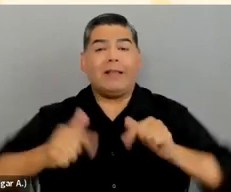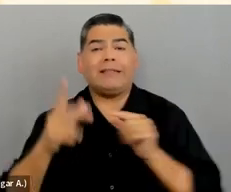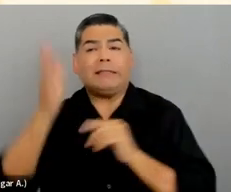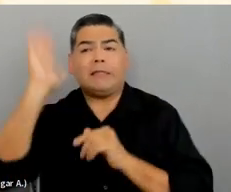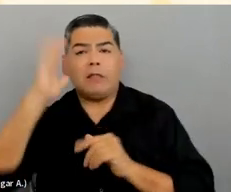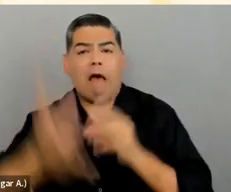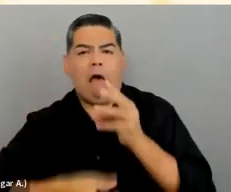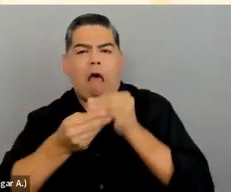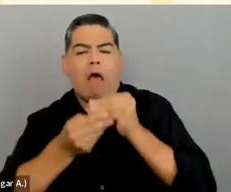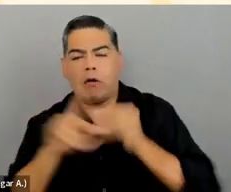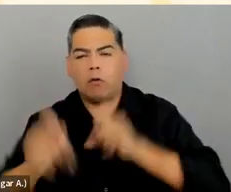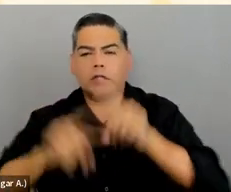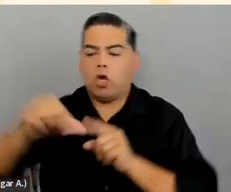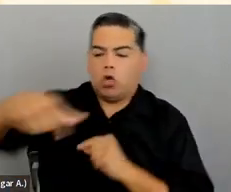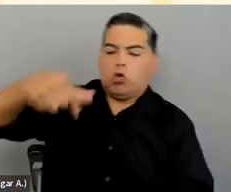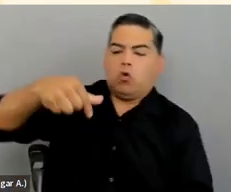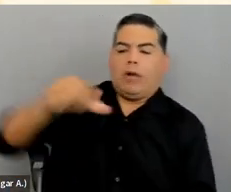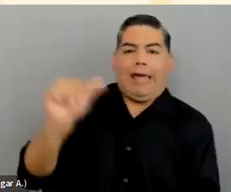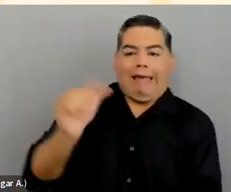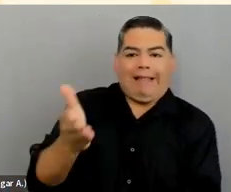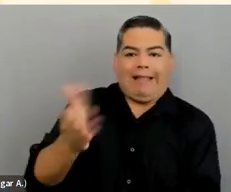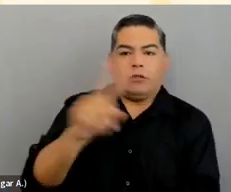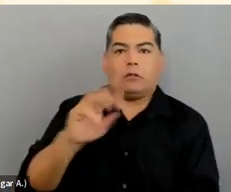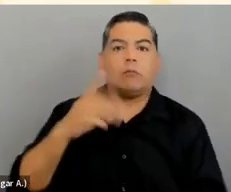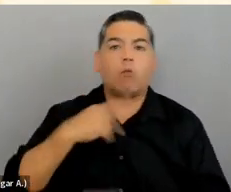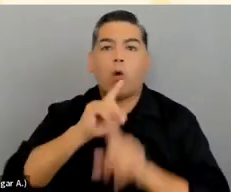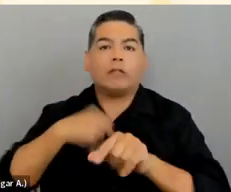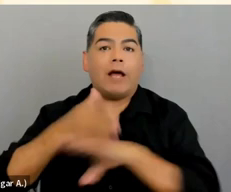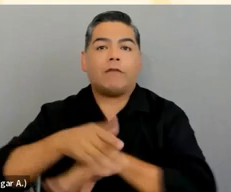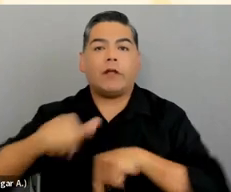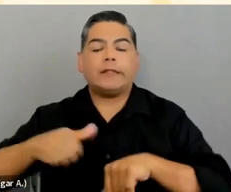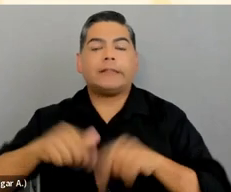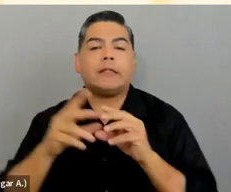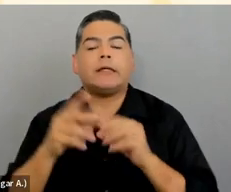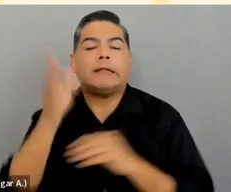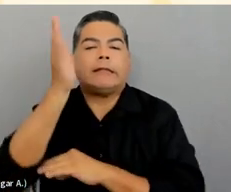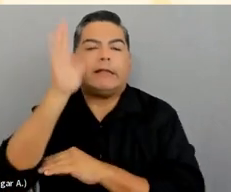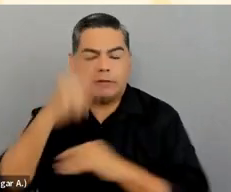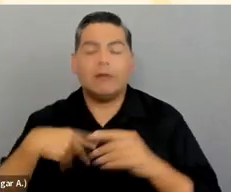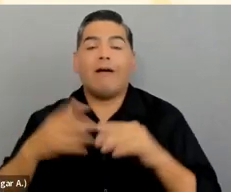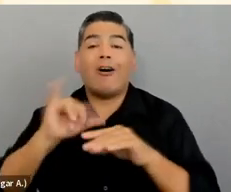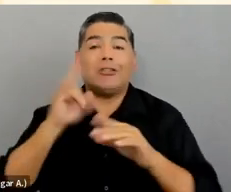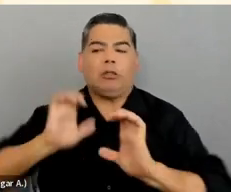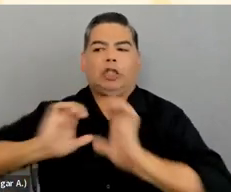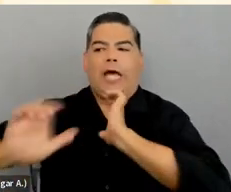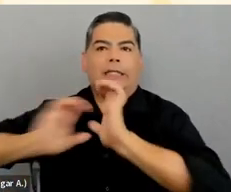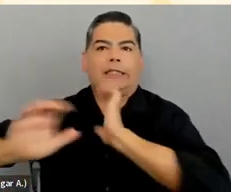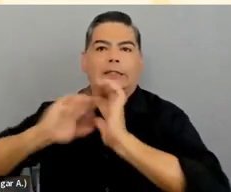in the Zoom Q&A section and we'll answer them at the end of the session. And you can also use the chat section to connect with other attendees.